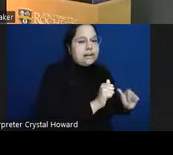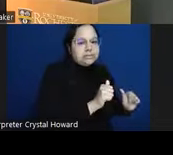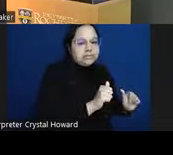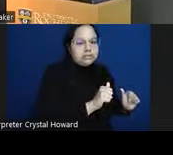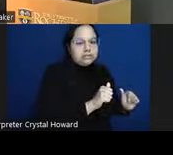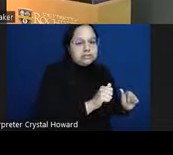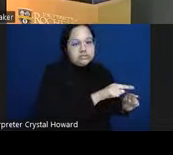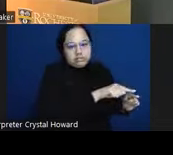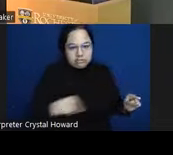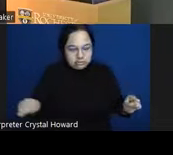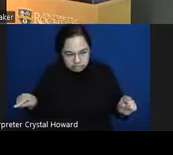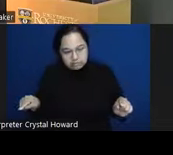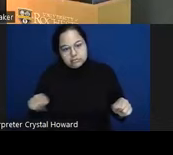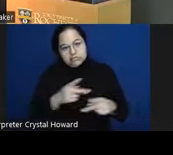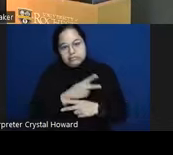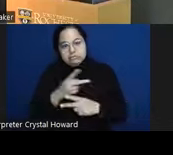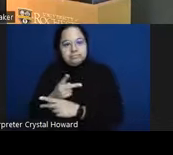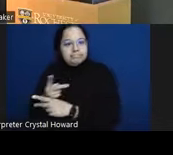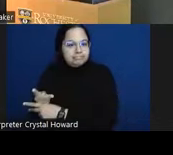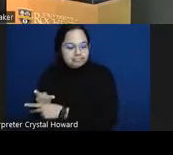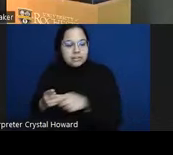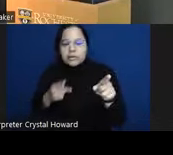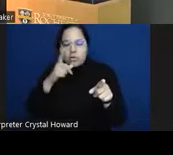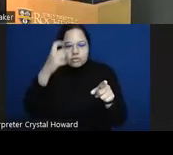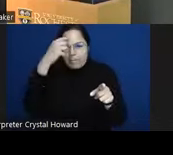have to memorize this it'll be on the slide from now on but just keep track of the fact